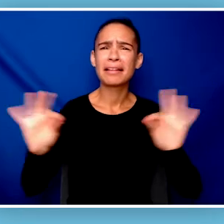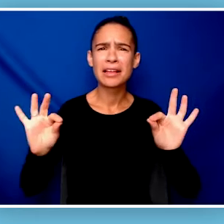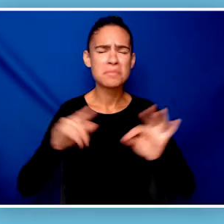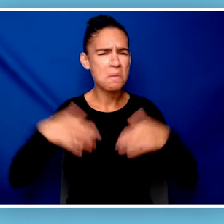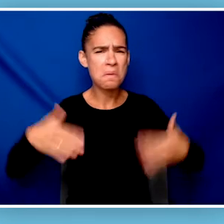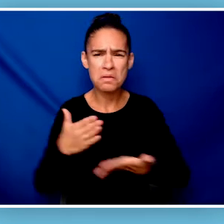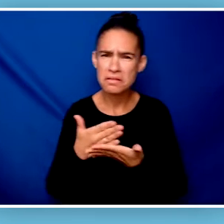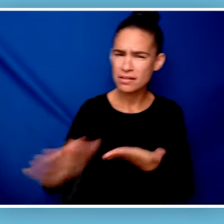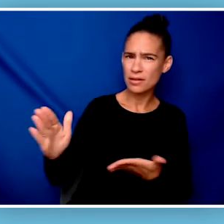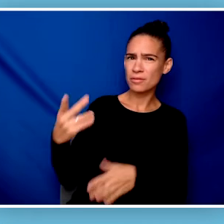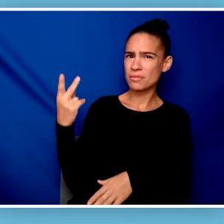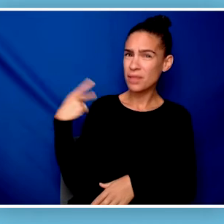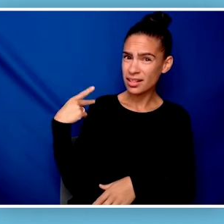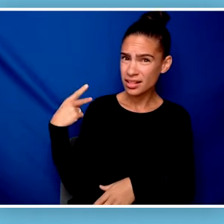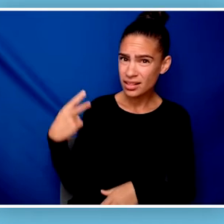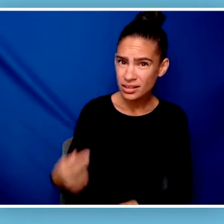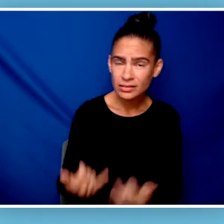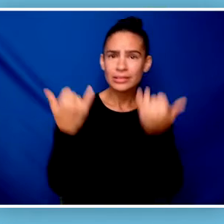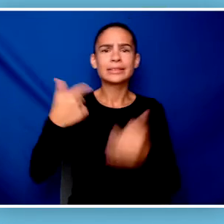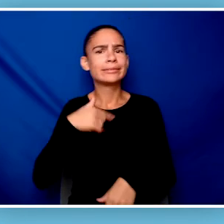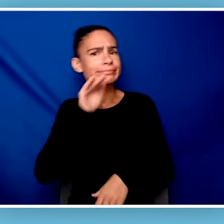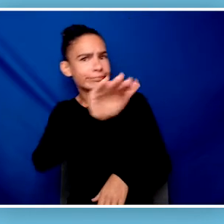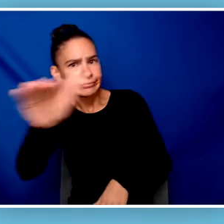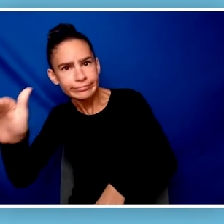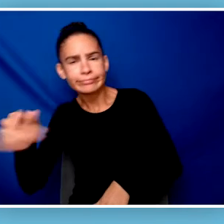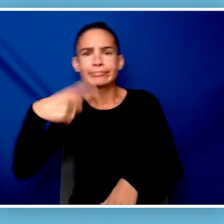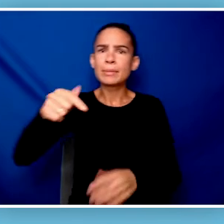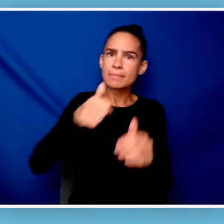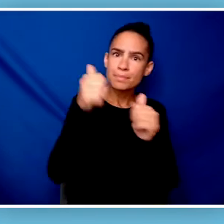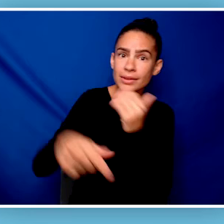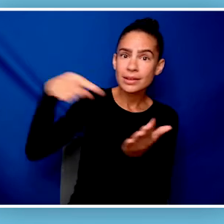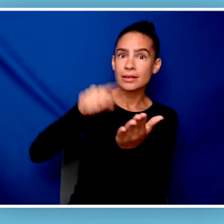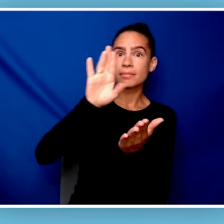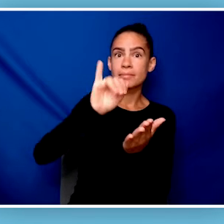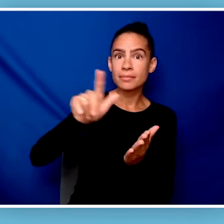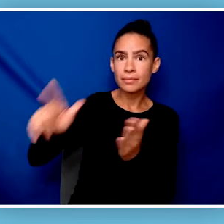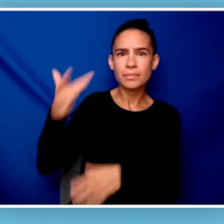and small to you excludes mi hija and I. Today, I ask you to pass this bill